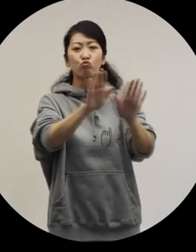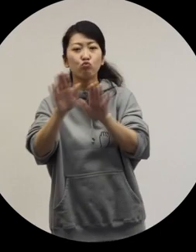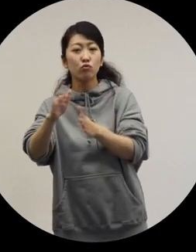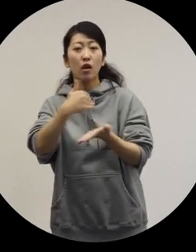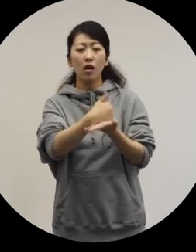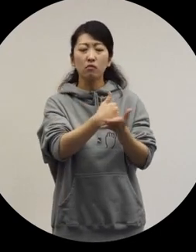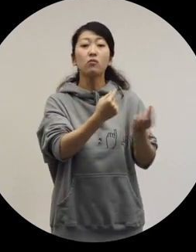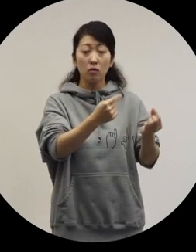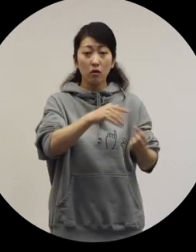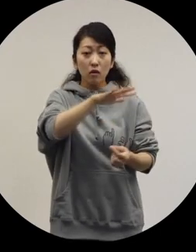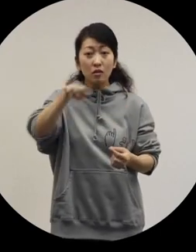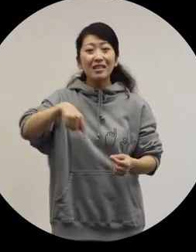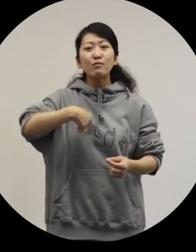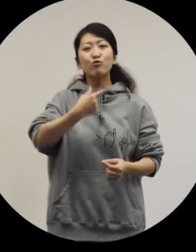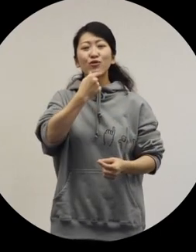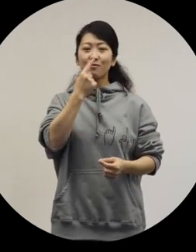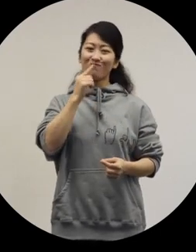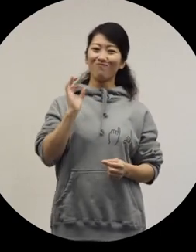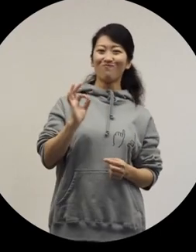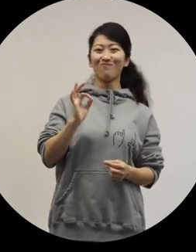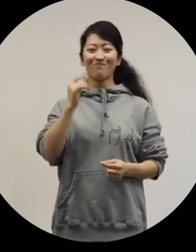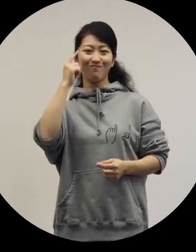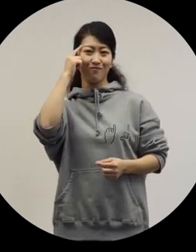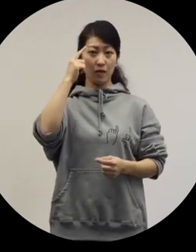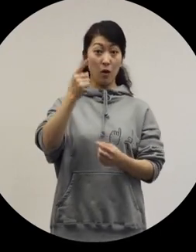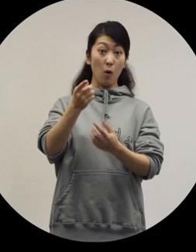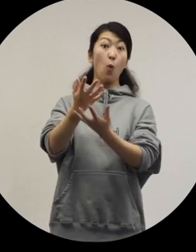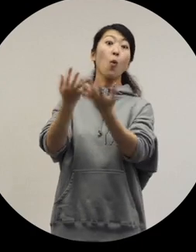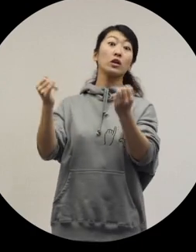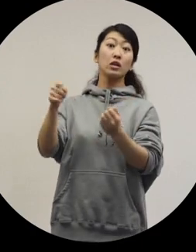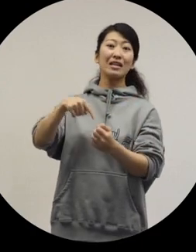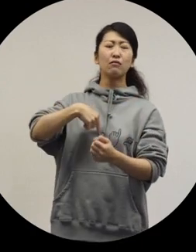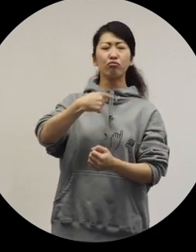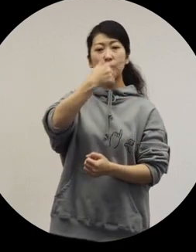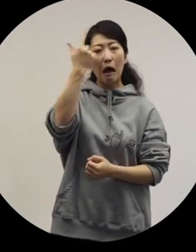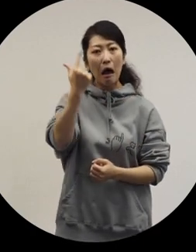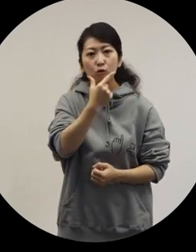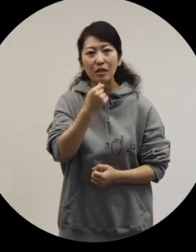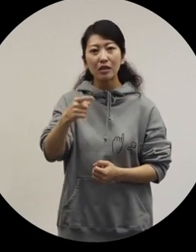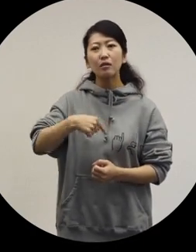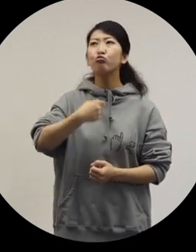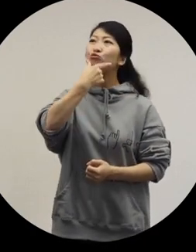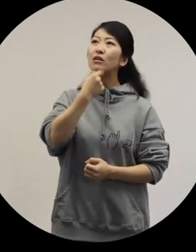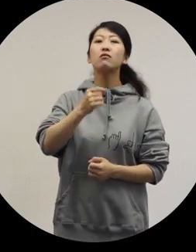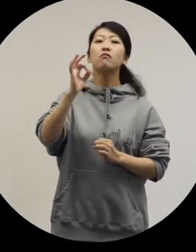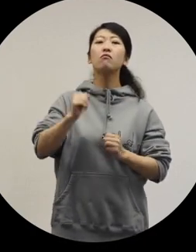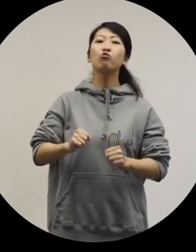Many people enjoy healthy self-esteem. They love themselves and they do what they like to do.